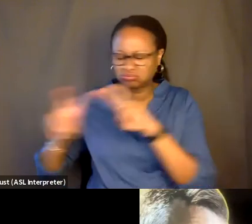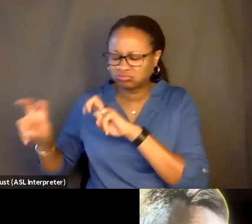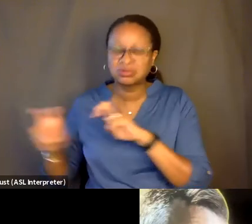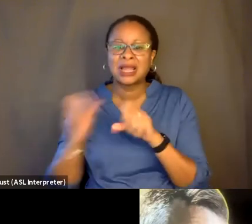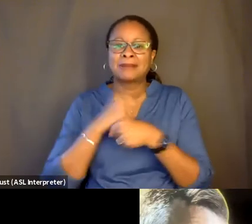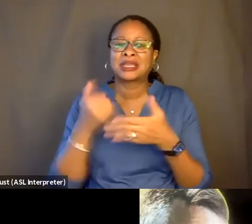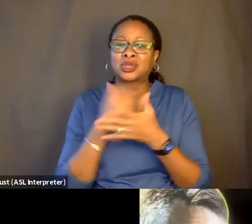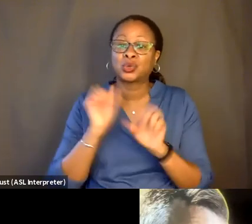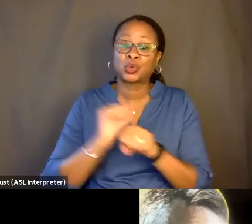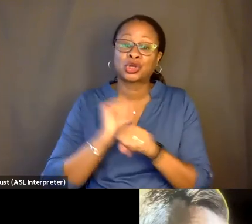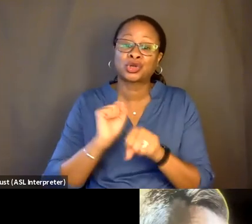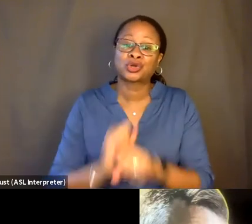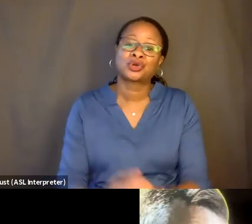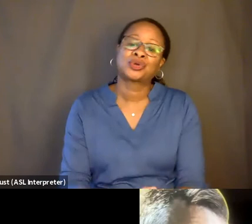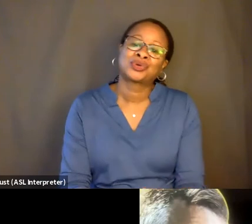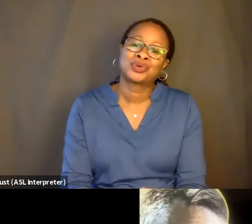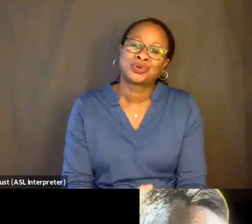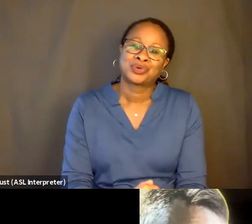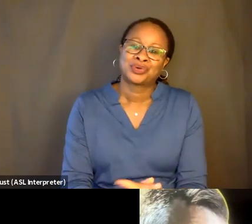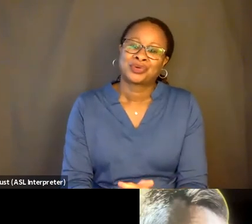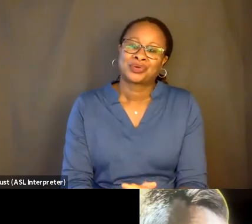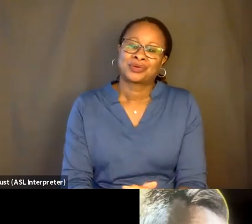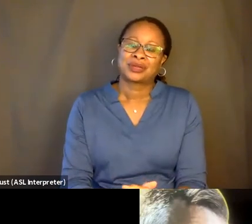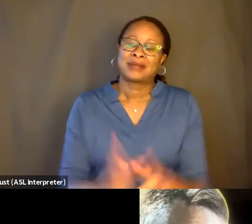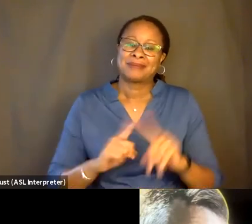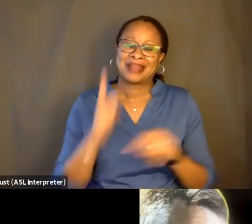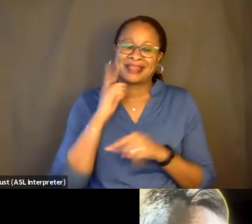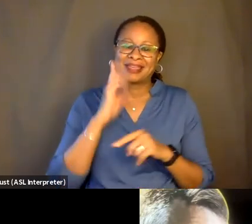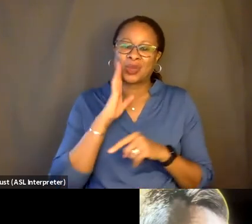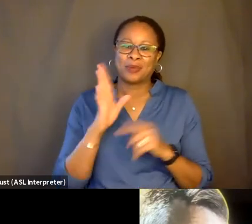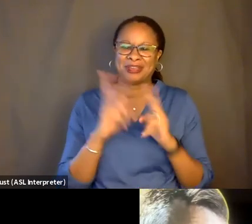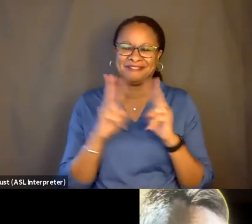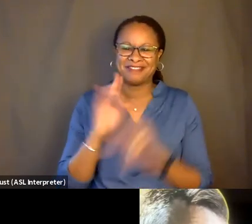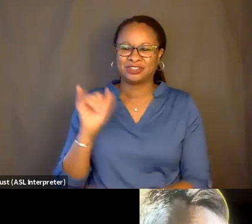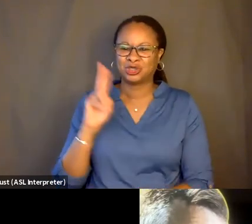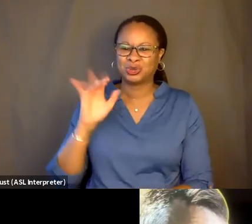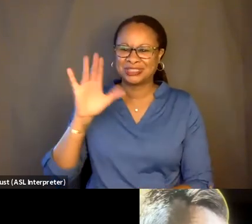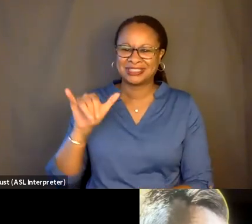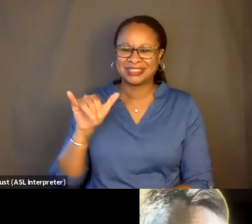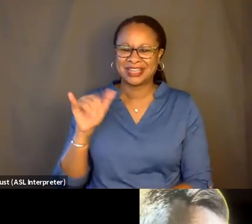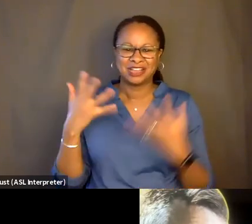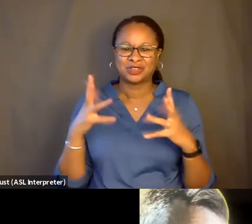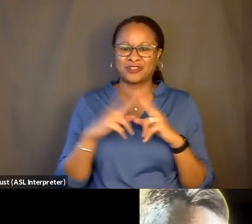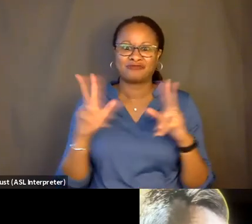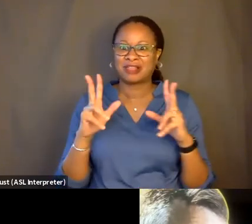But I-- I think it's going to be pretty juicy. I'm already-- it's already way out of my control.